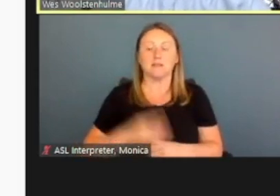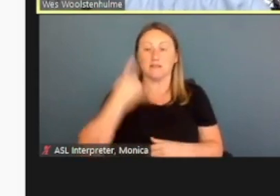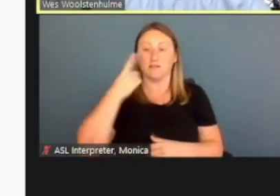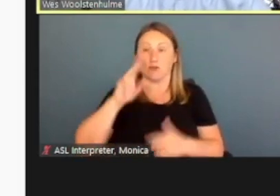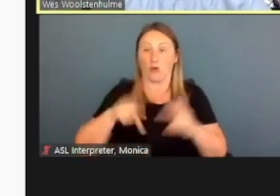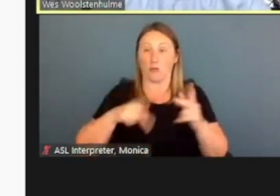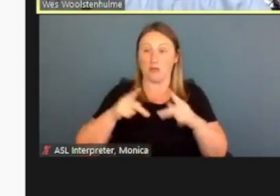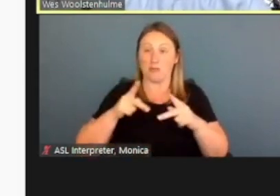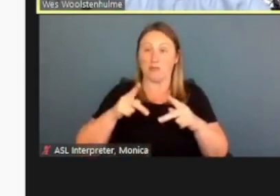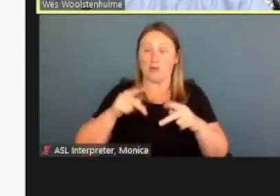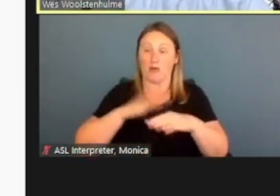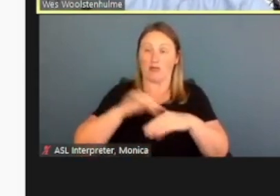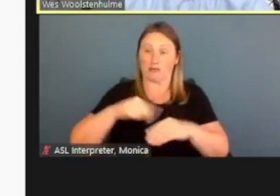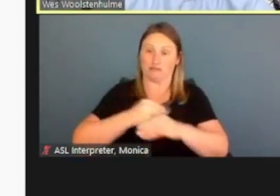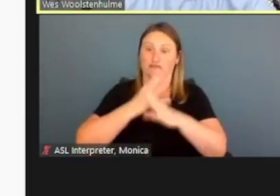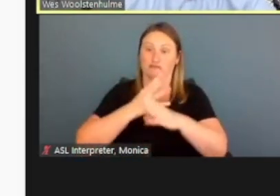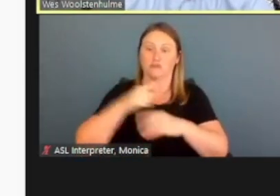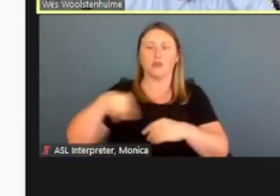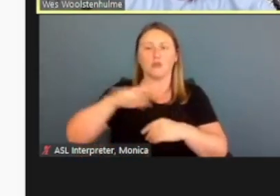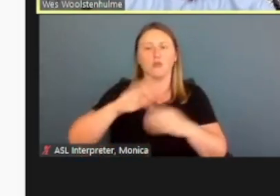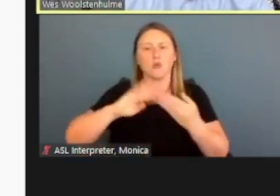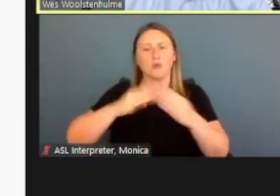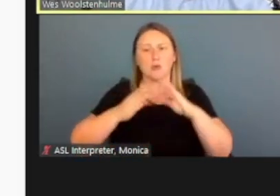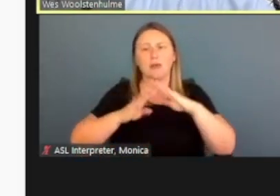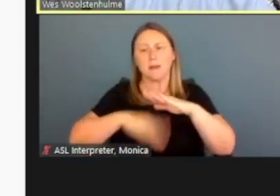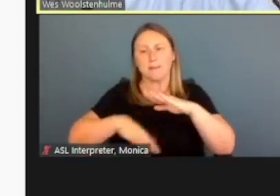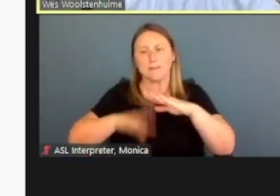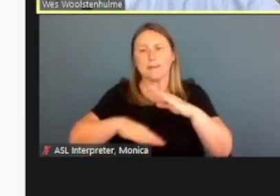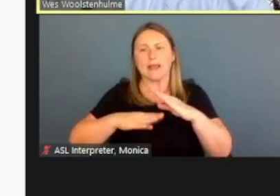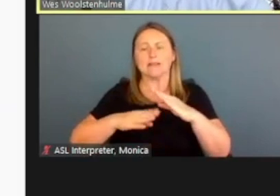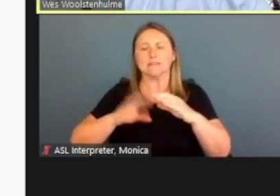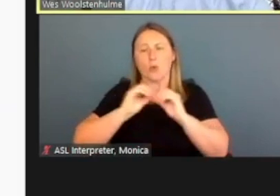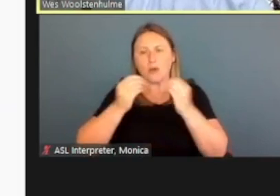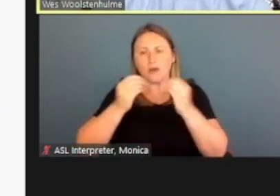you are community-based organizations, community partners assisting people